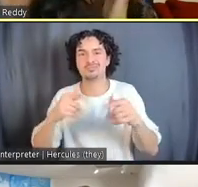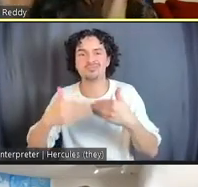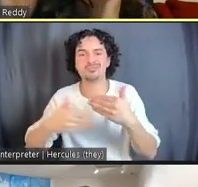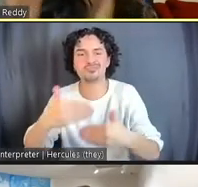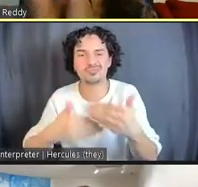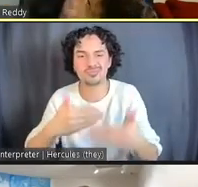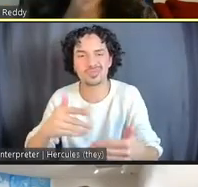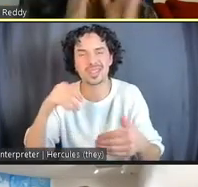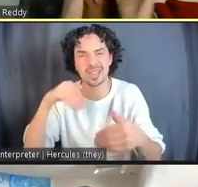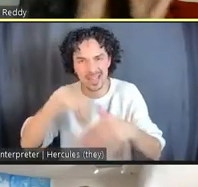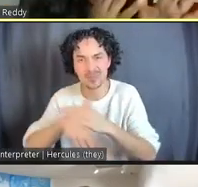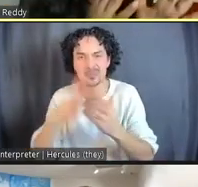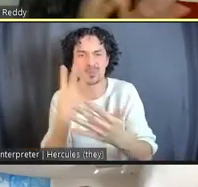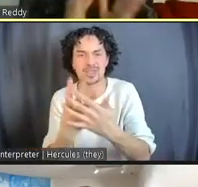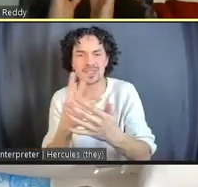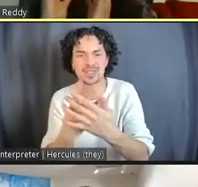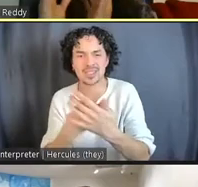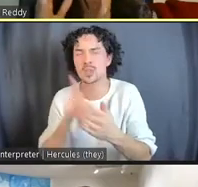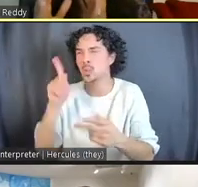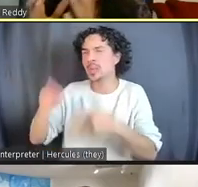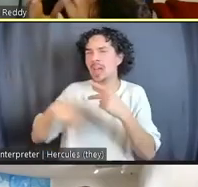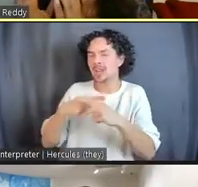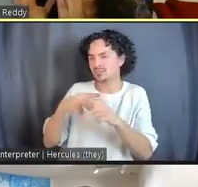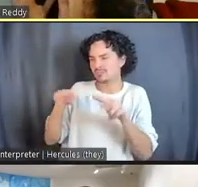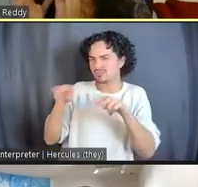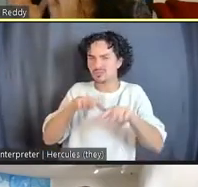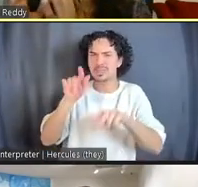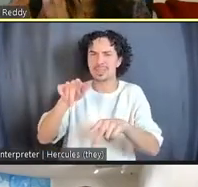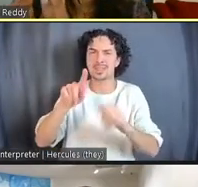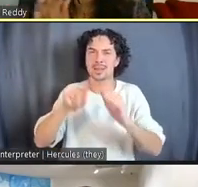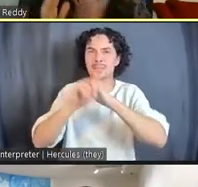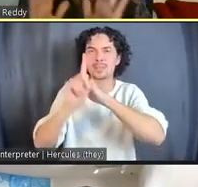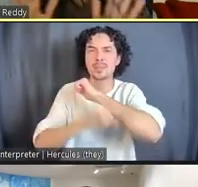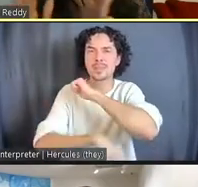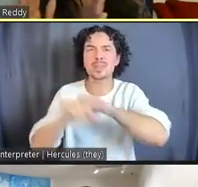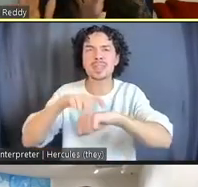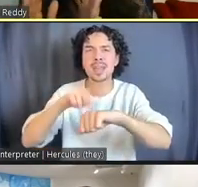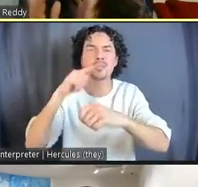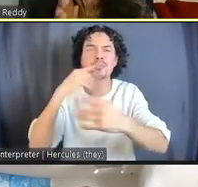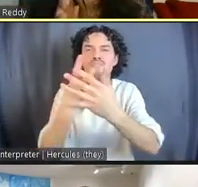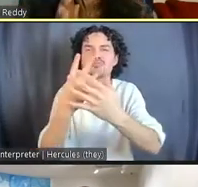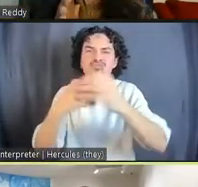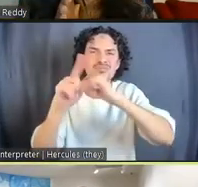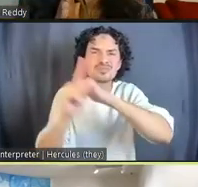tripartite structure of penal space, penal time, and penal matter. Can you explain these three categories?